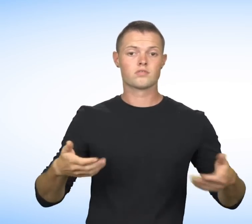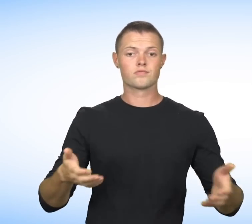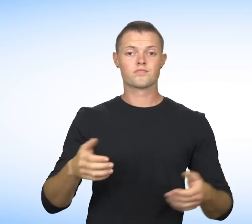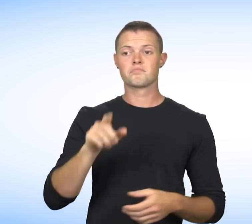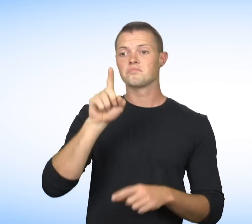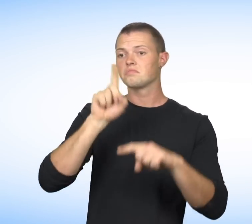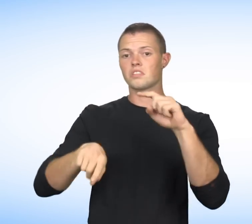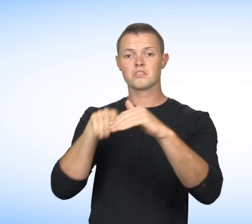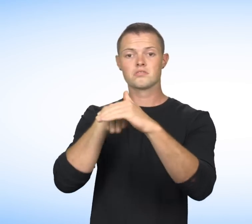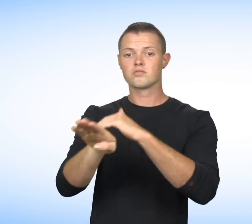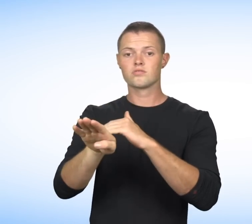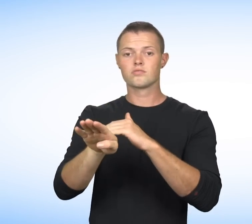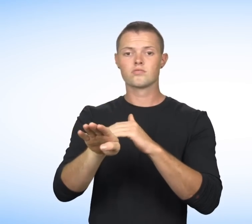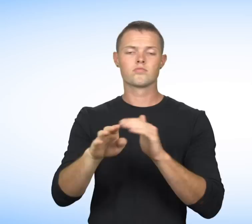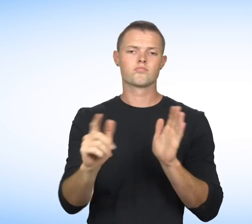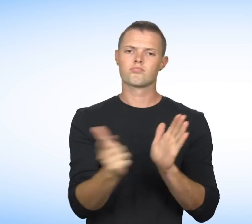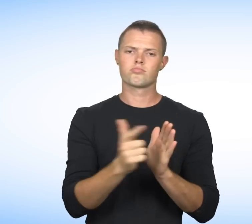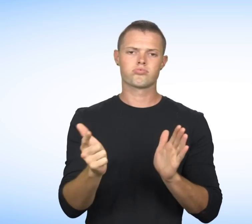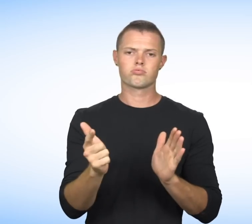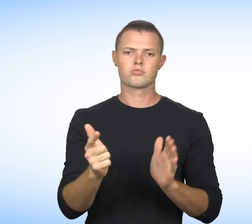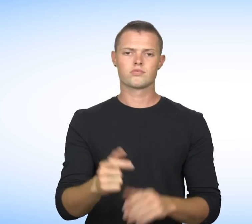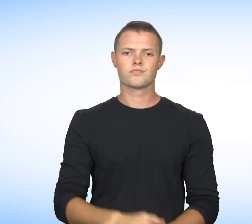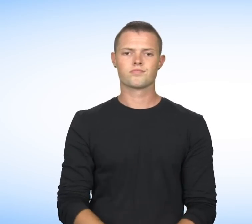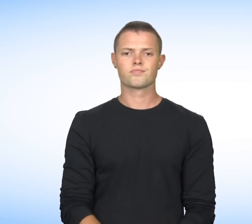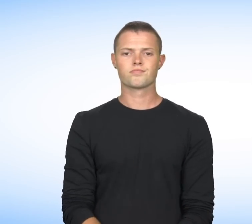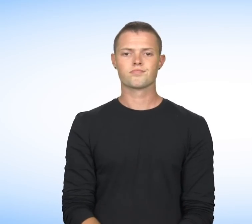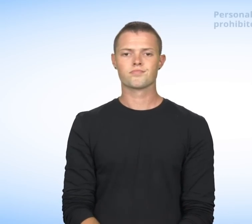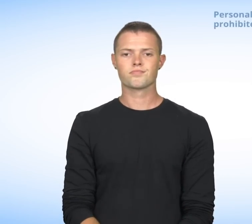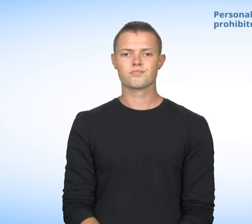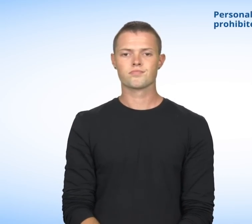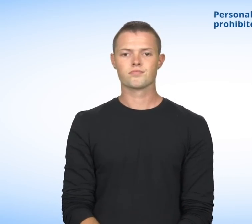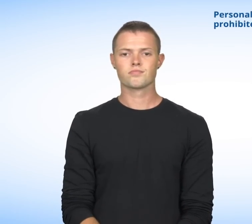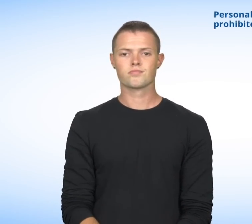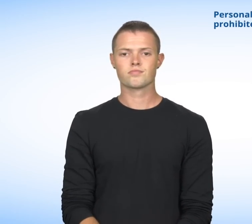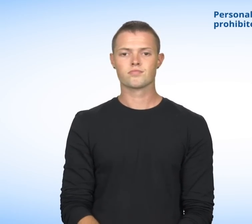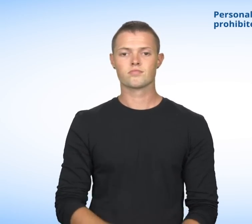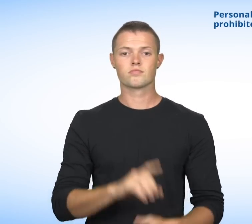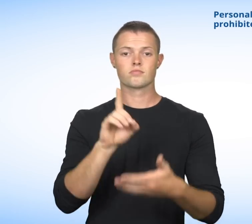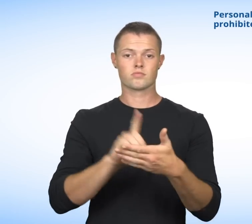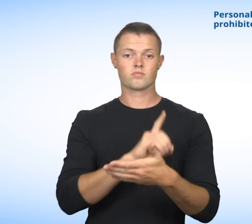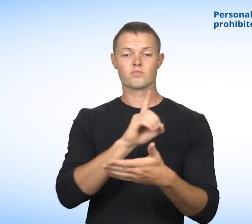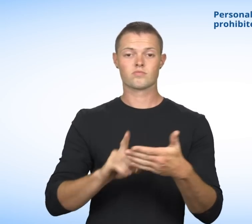or not be hired because you use a wheelchair